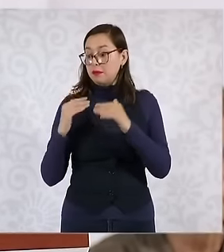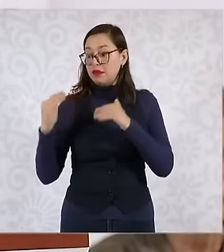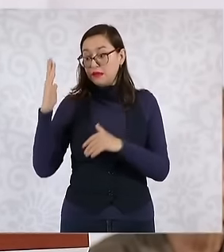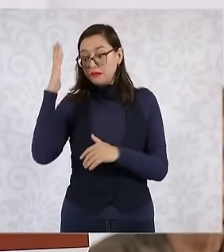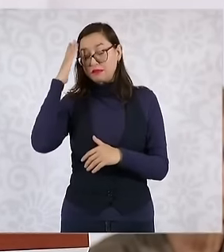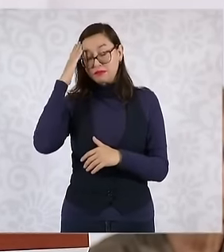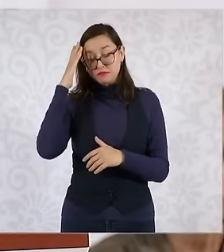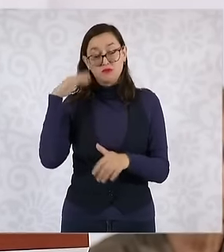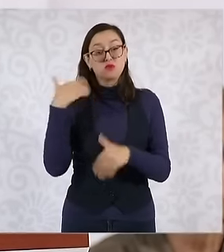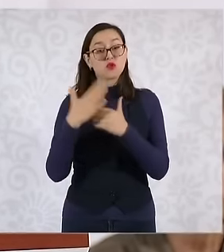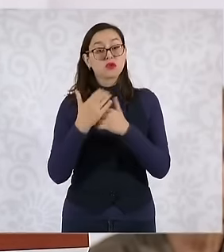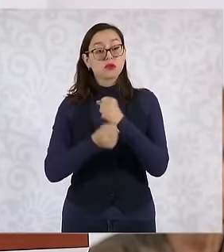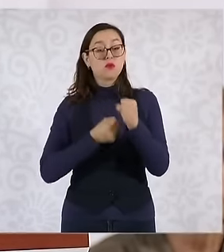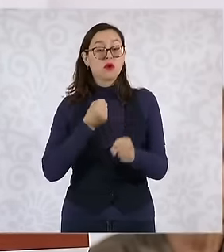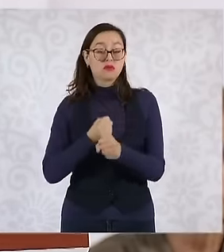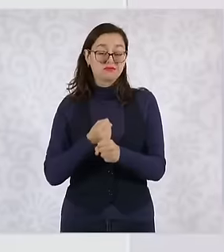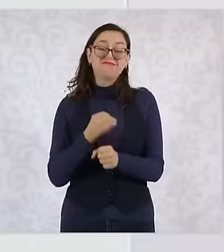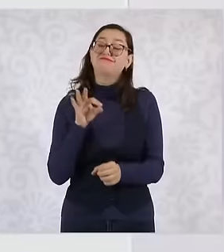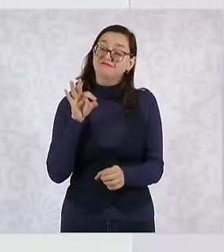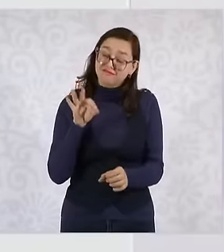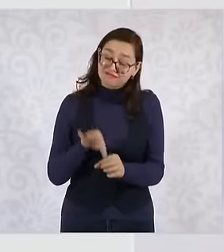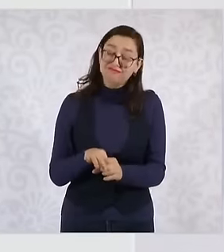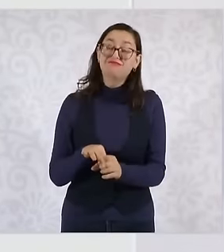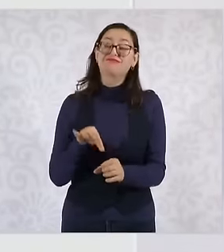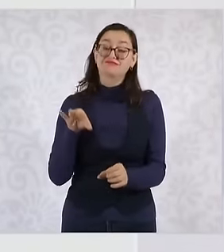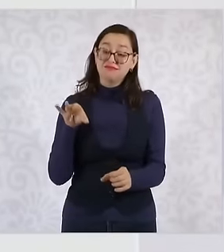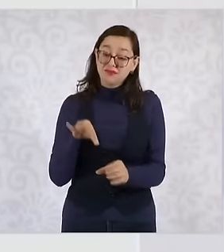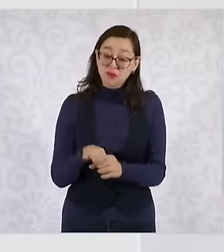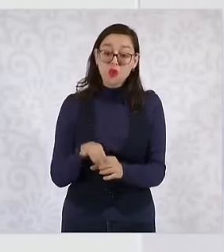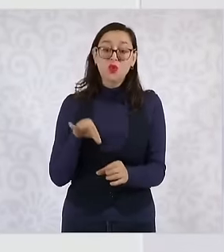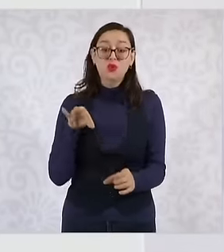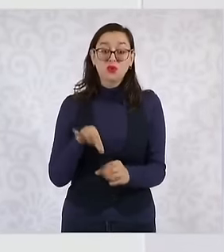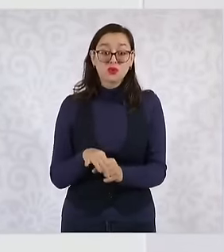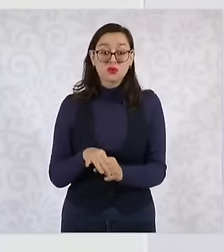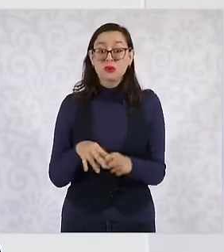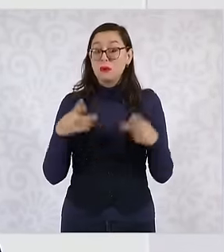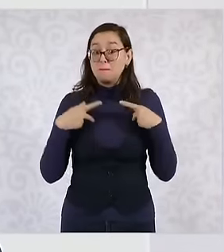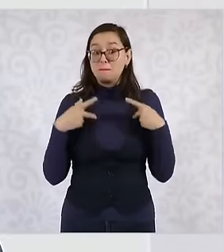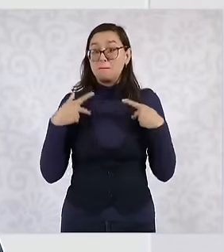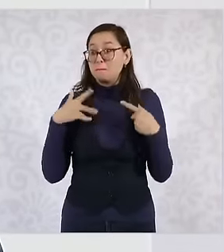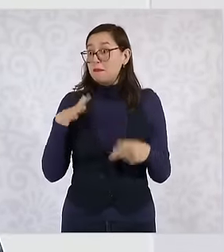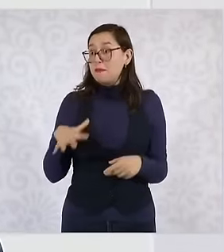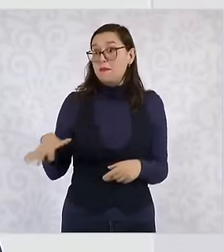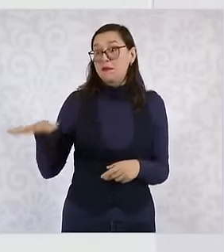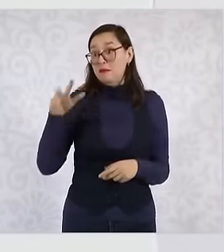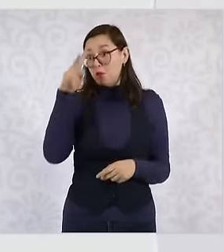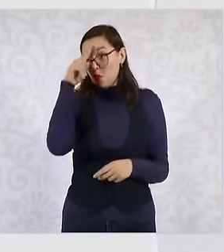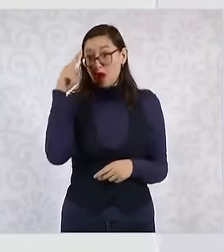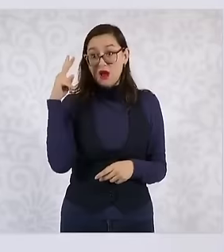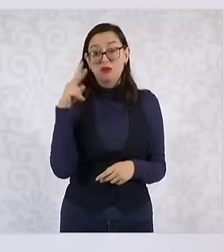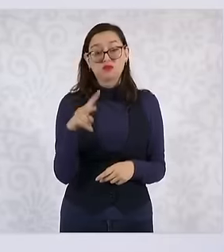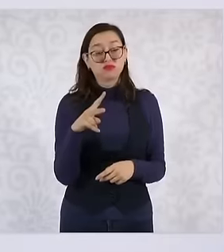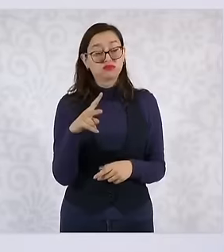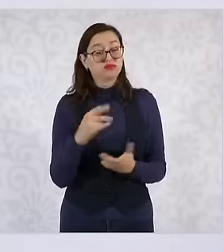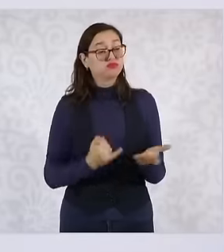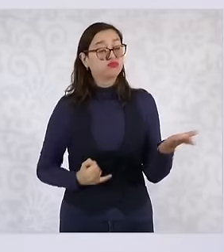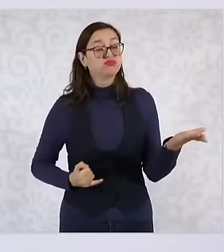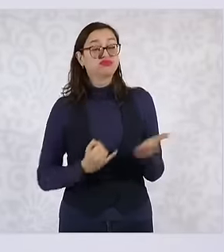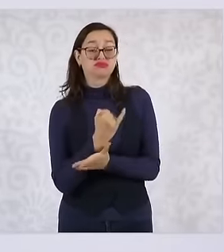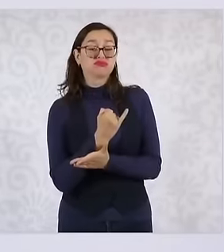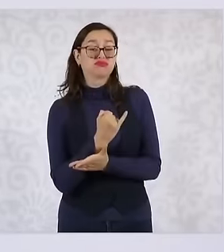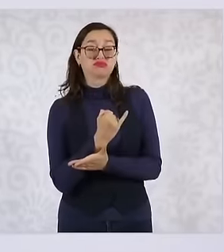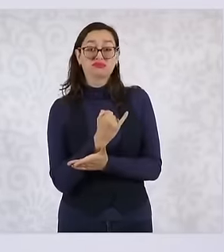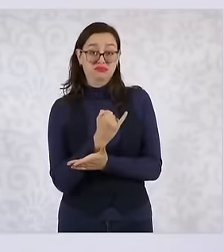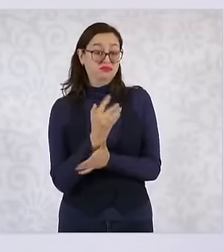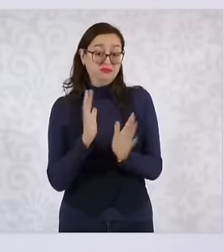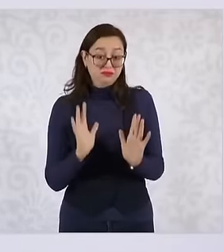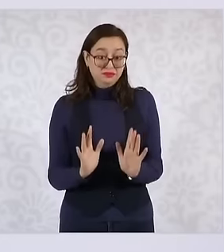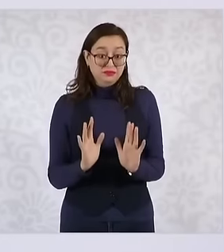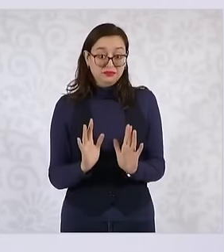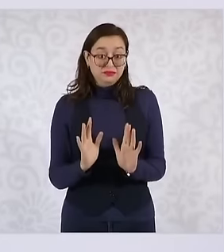next year, that is something that the people of Mexico decided and what is going to happen what is coming now